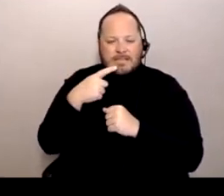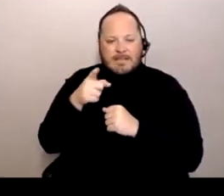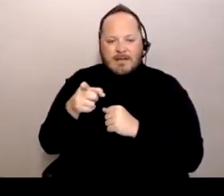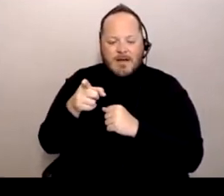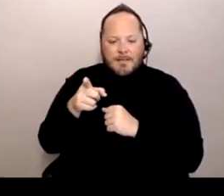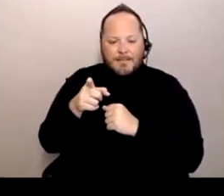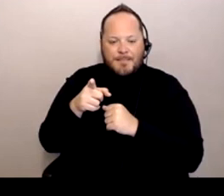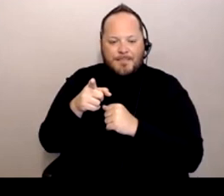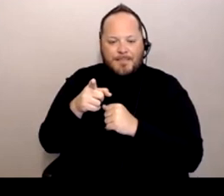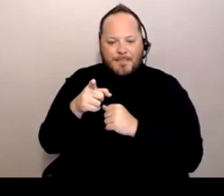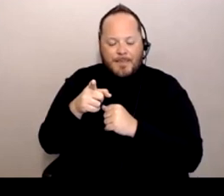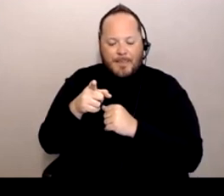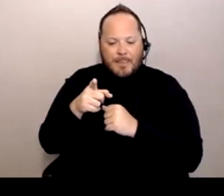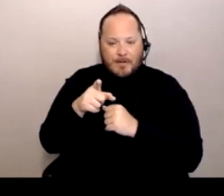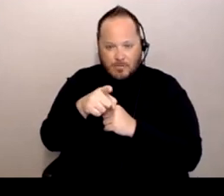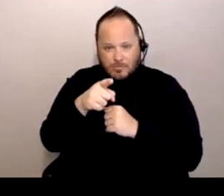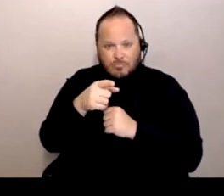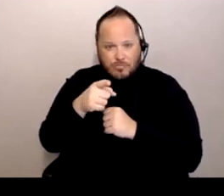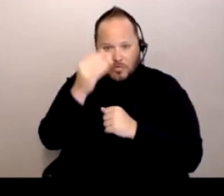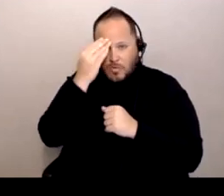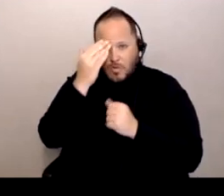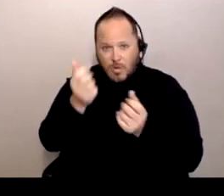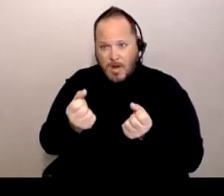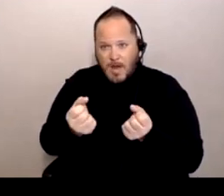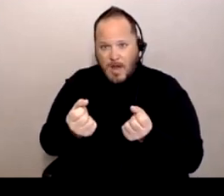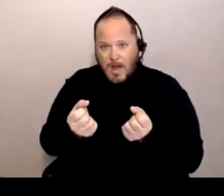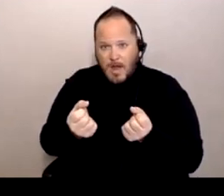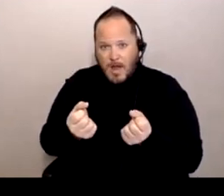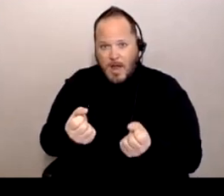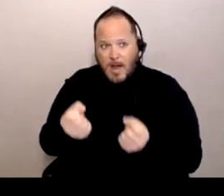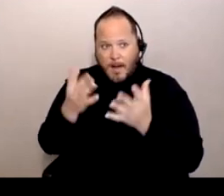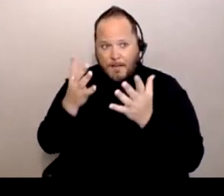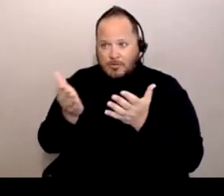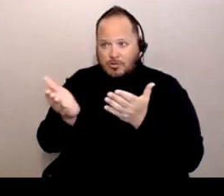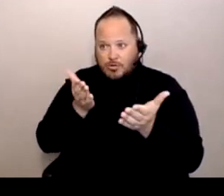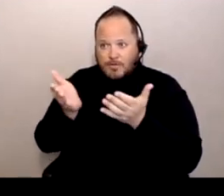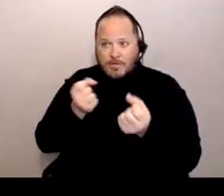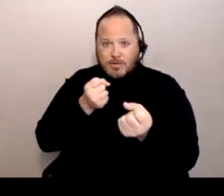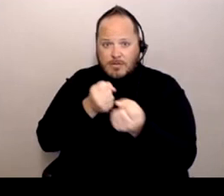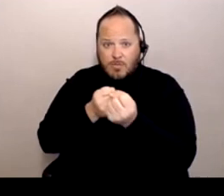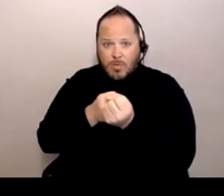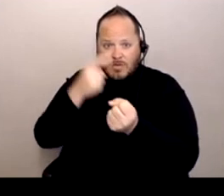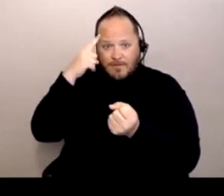"Do you know how much the services and supports for kids with disabilities have been affected